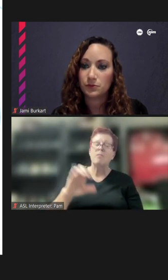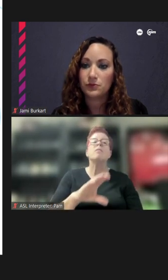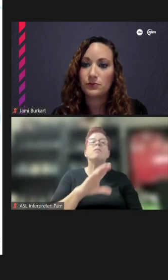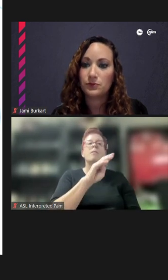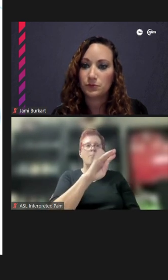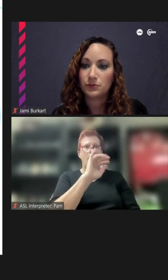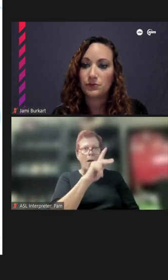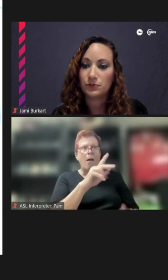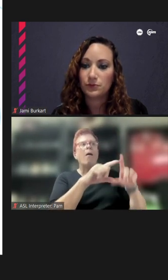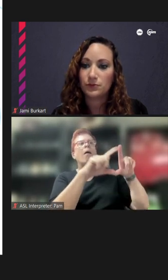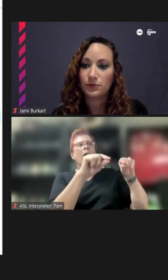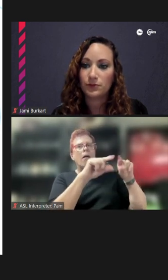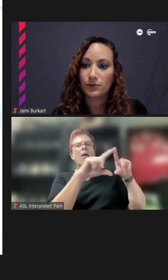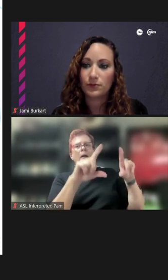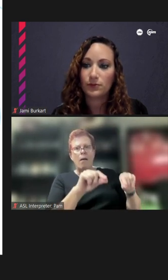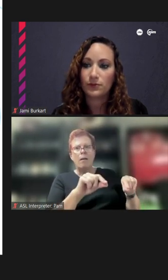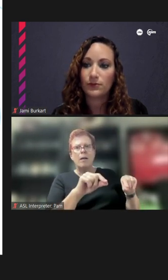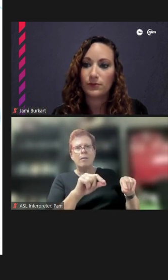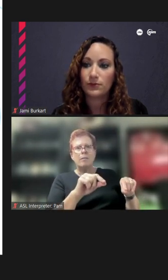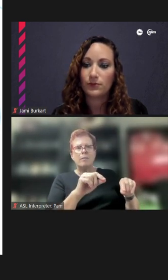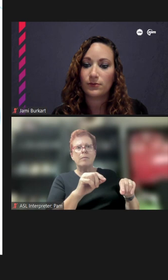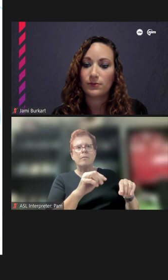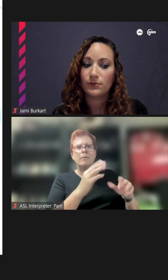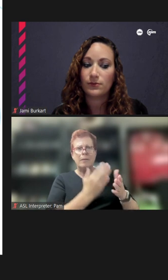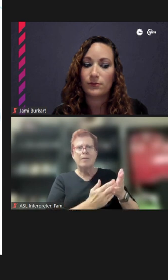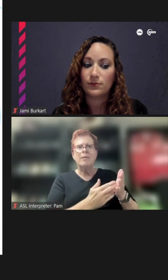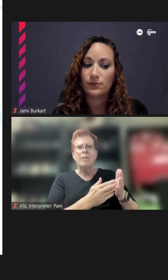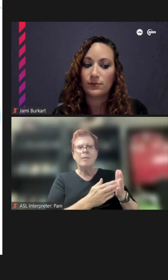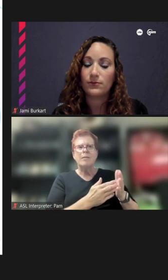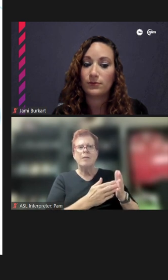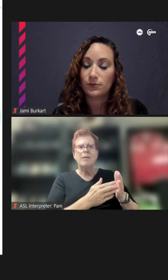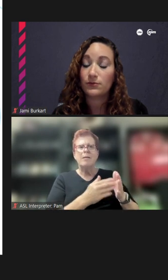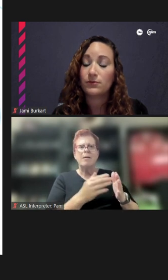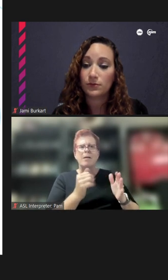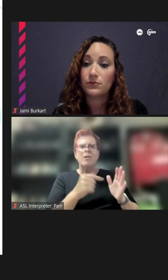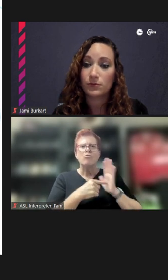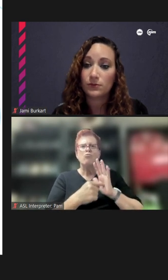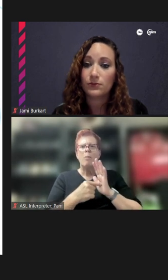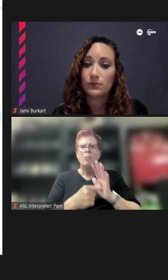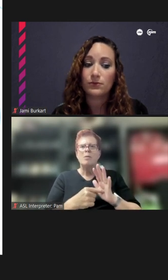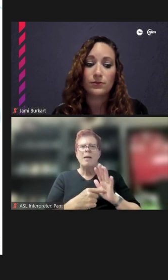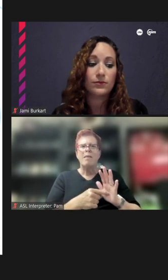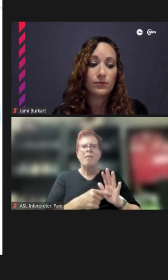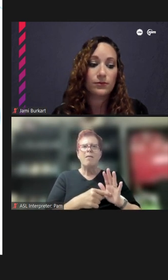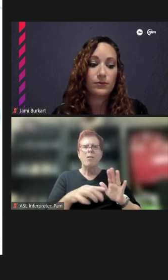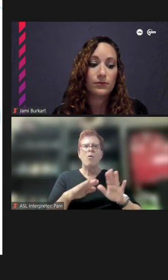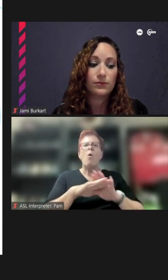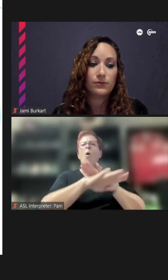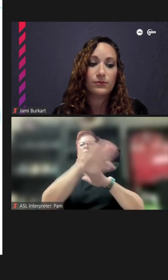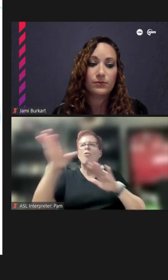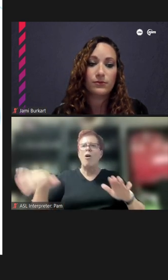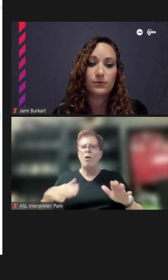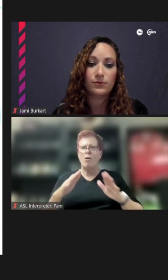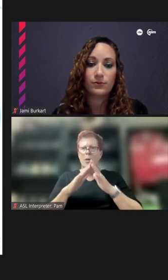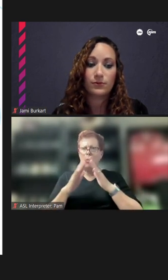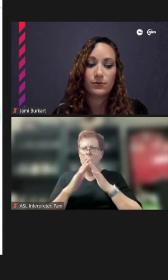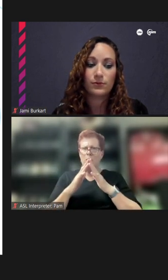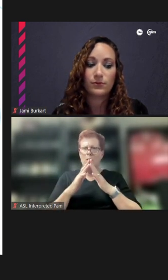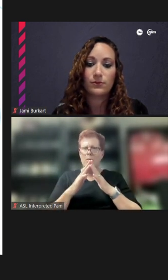of, as a metaphor, could be used to represent the overall community. Each piece being